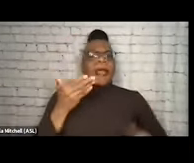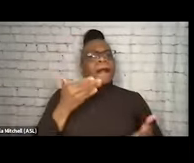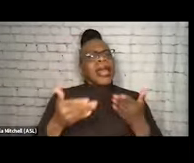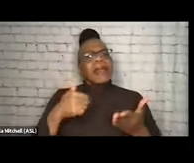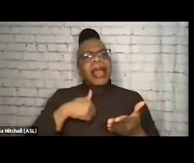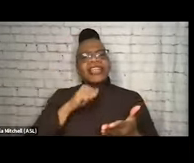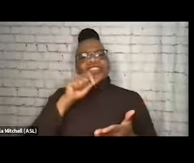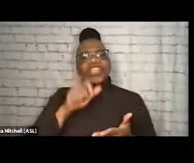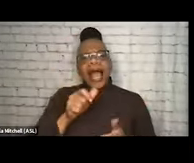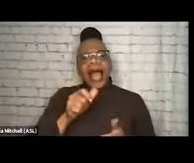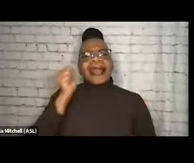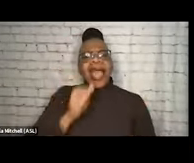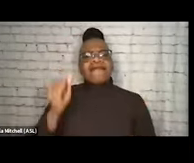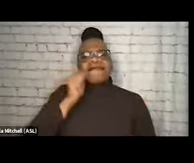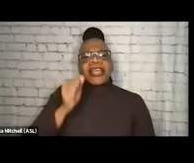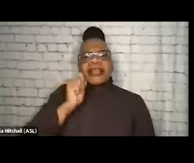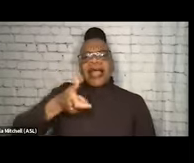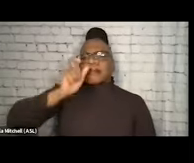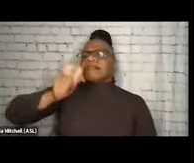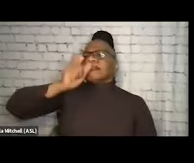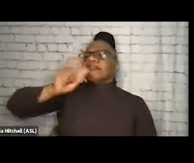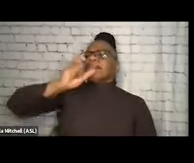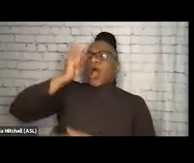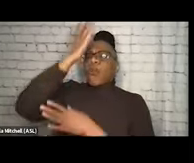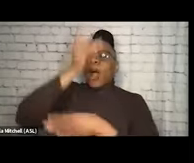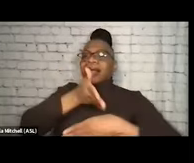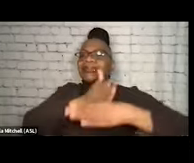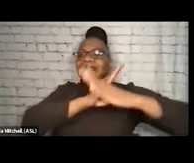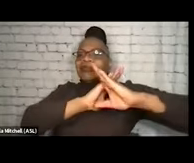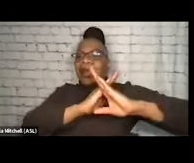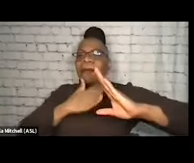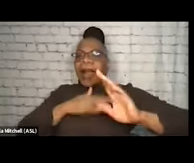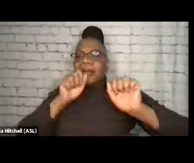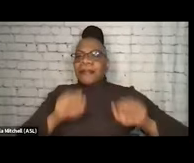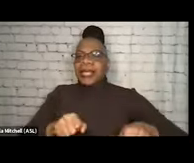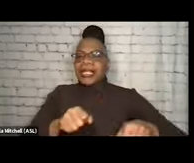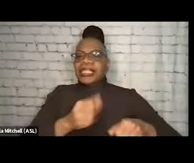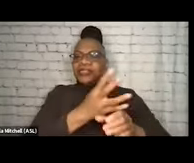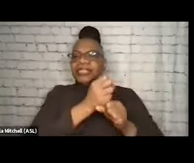Because it's impeding my ability to get to this job that I actually care about, or I'm missing visits with my kids."